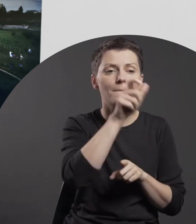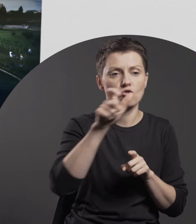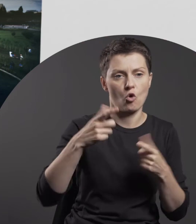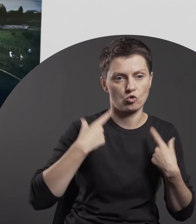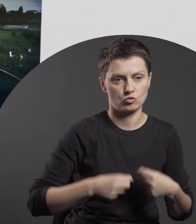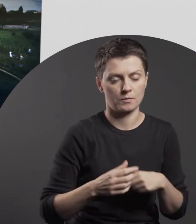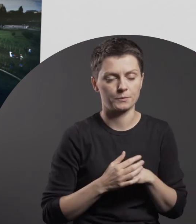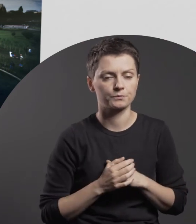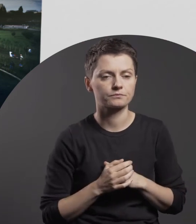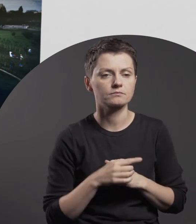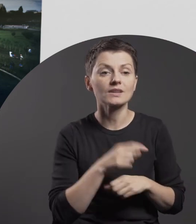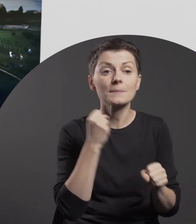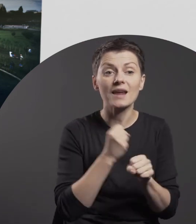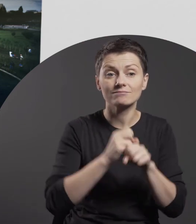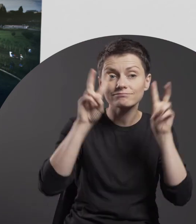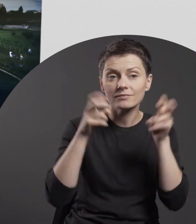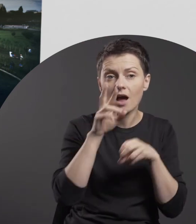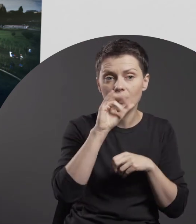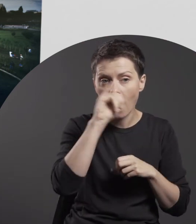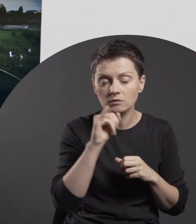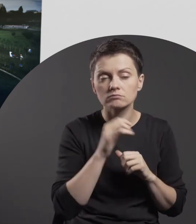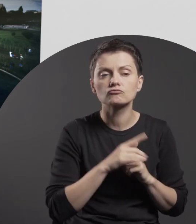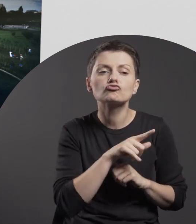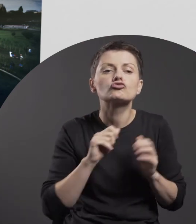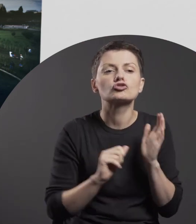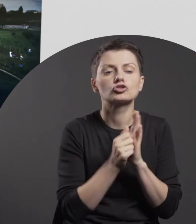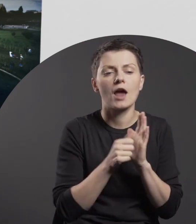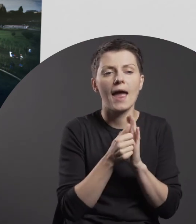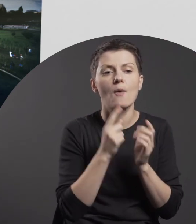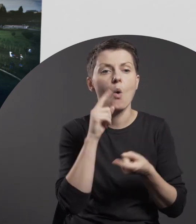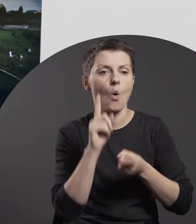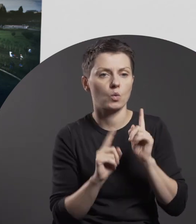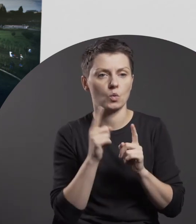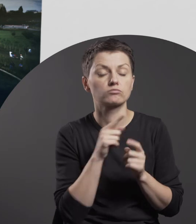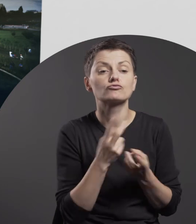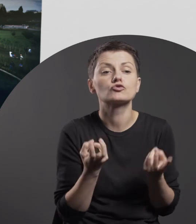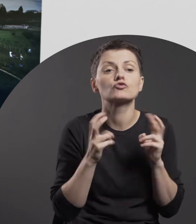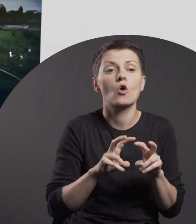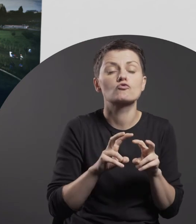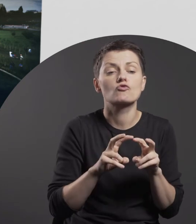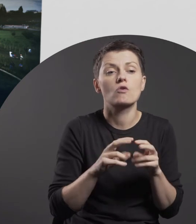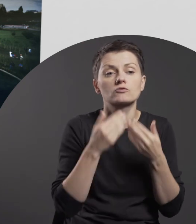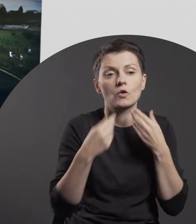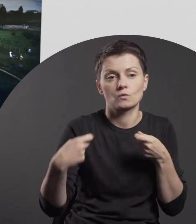“The Garden of Eden” is a sculpture-garden created in cooperation